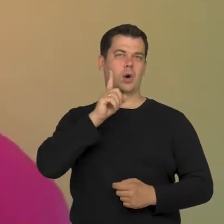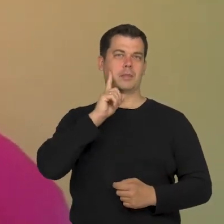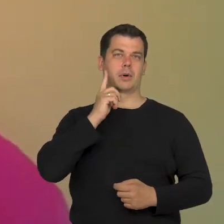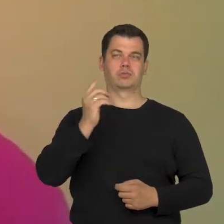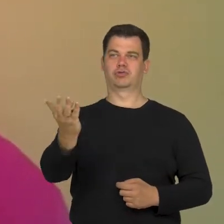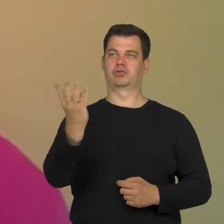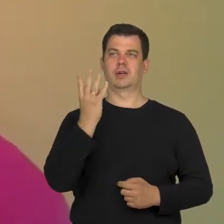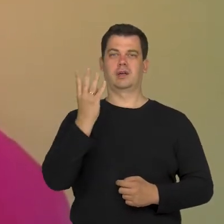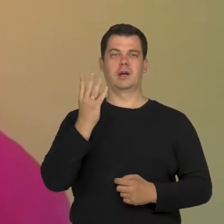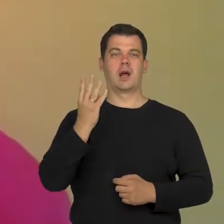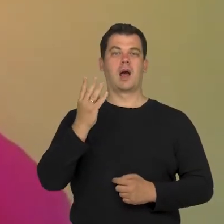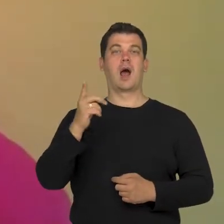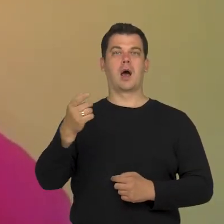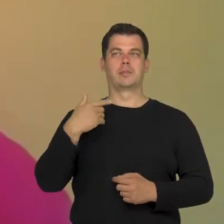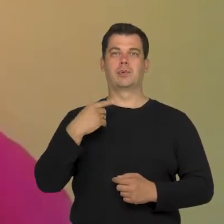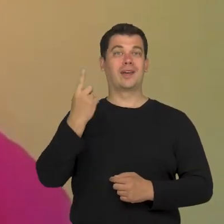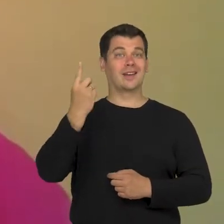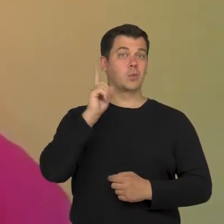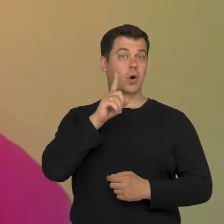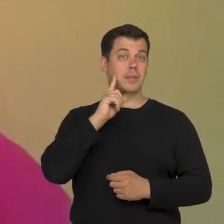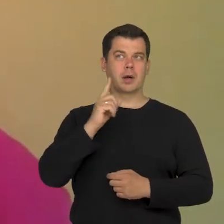and one was very close to me